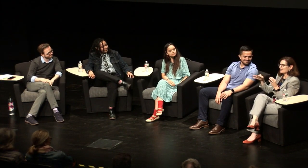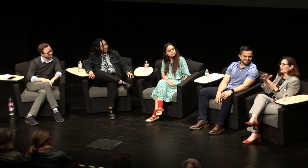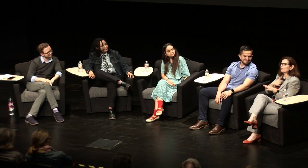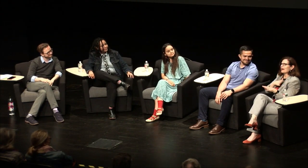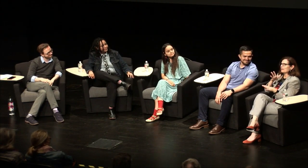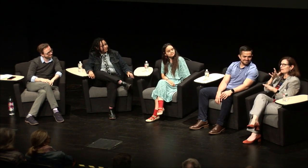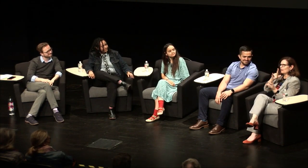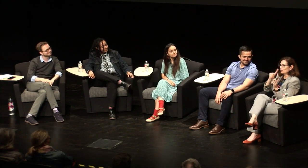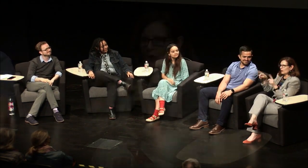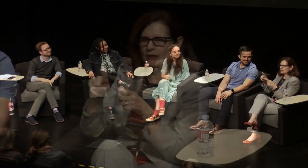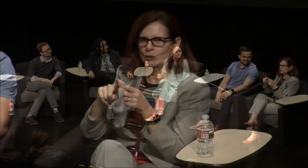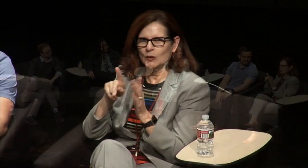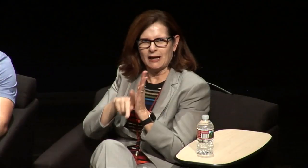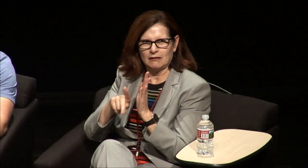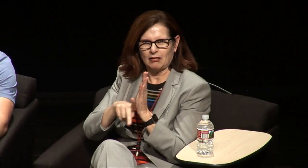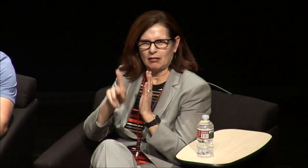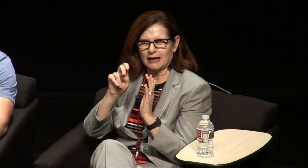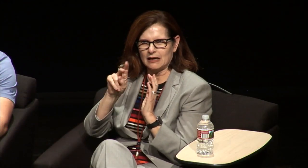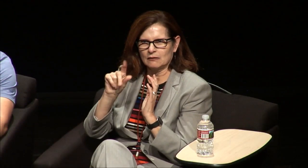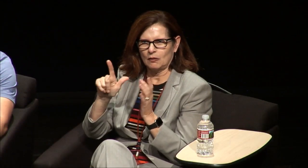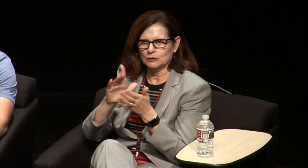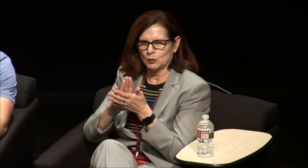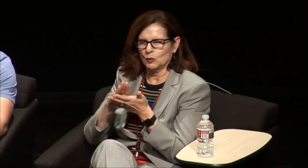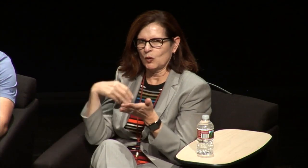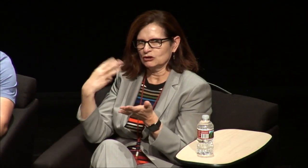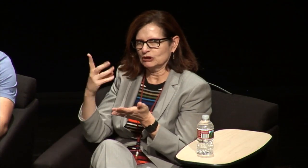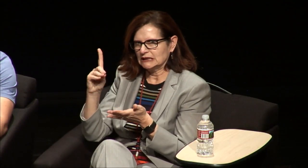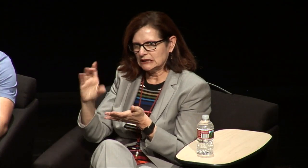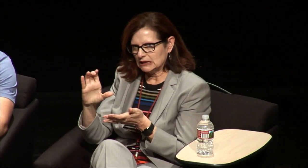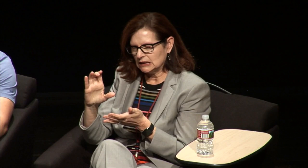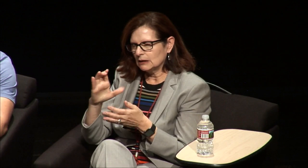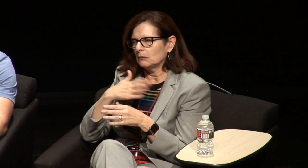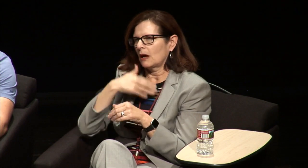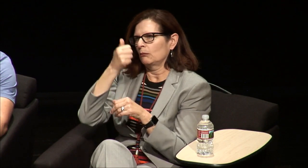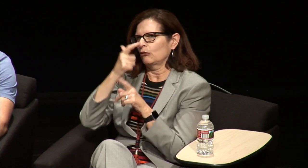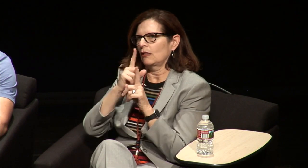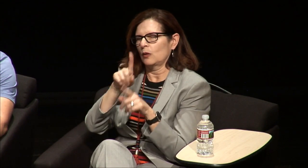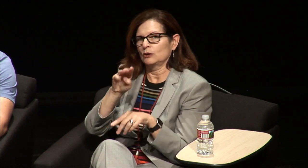School for the Deaf my mother went to Kendall school in Washington DC my